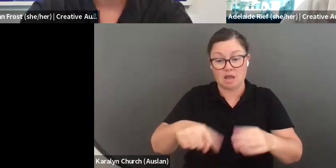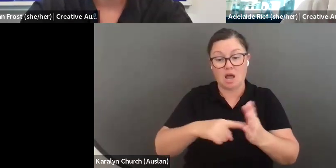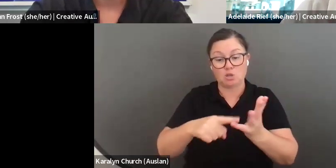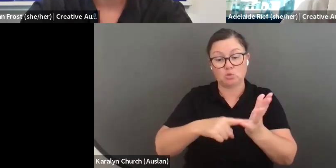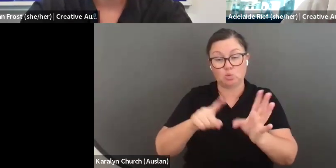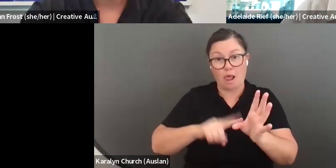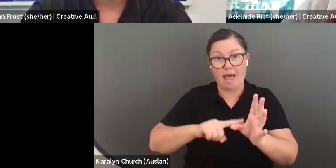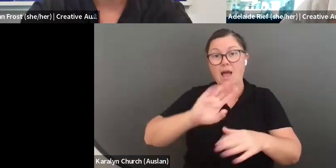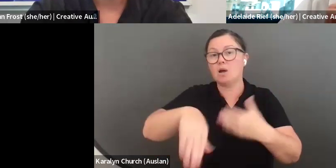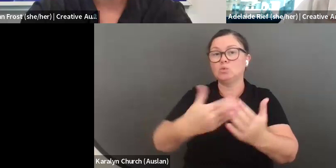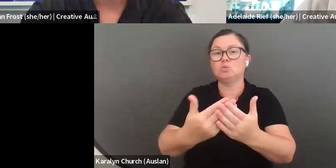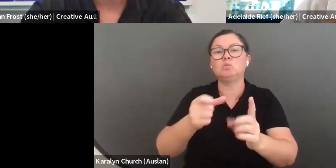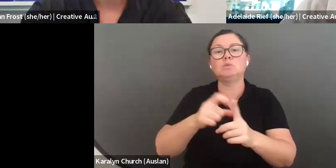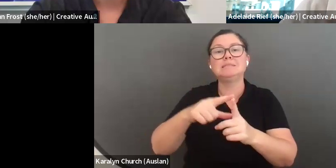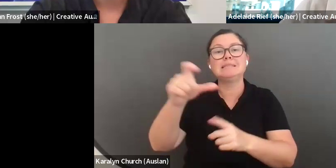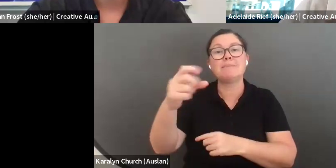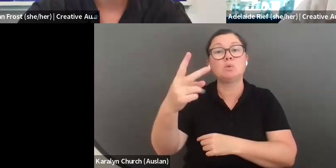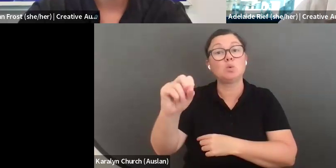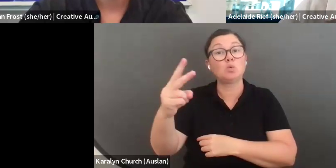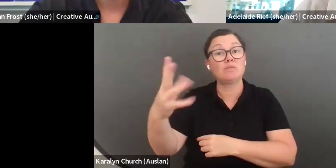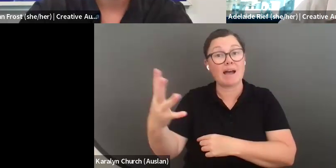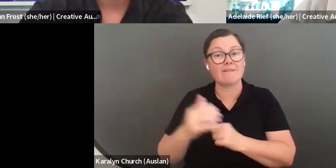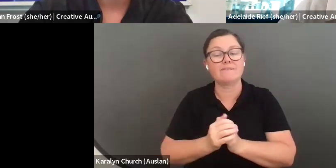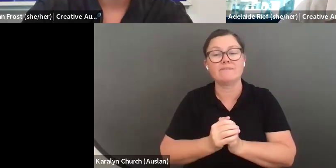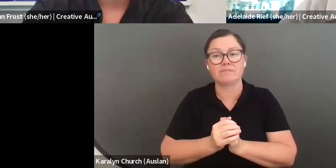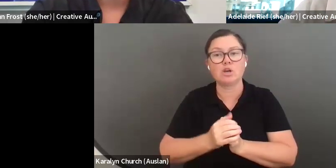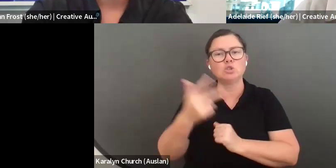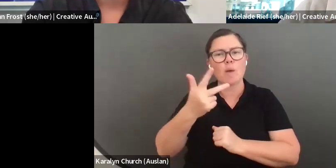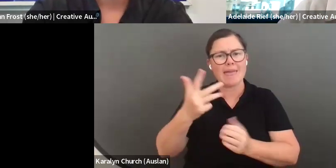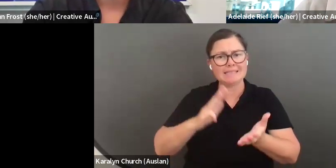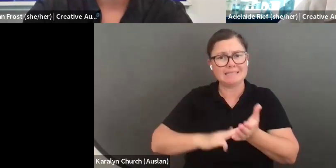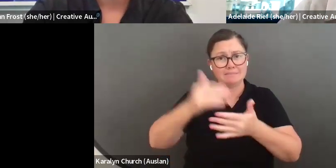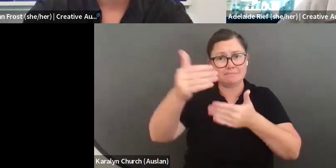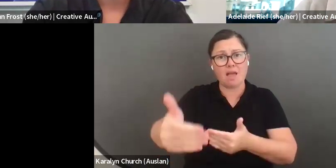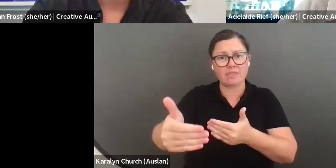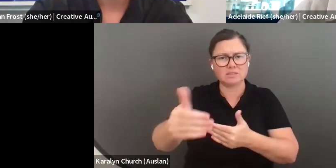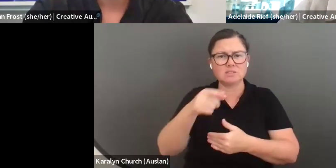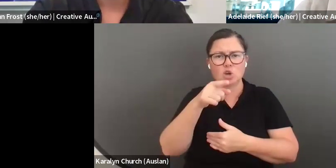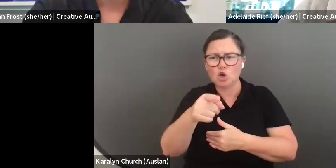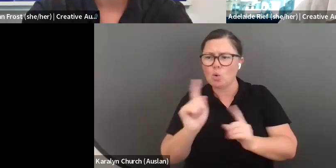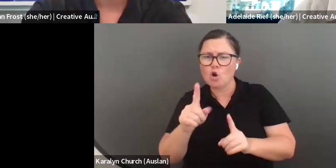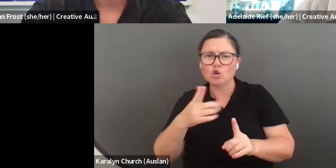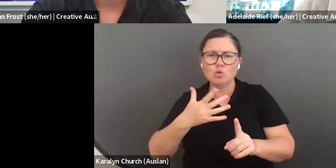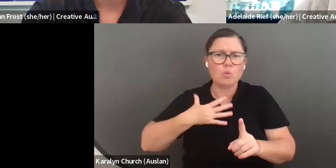the fact that you will be doing this program over the next, once you started, 18 months, it